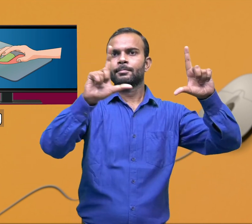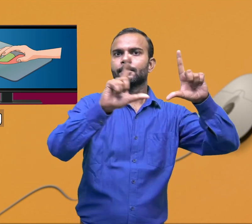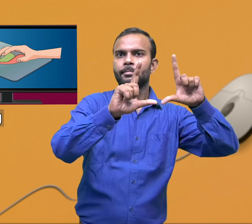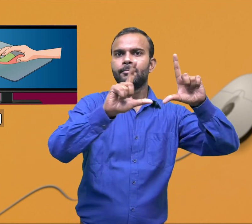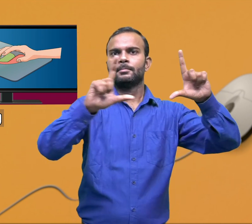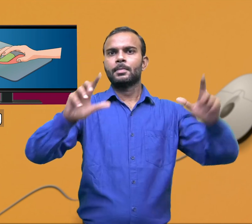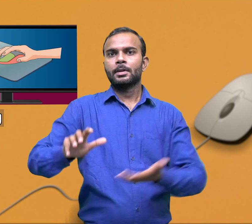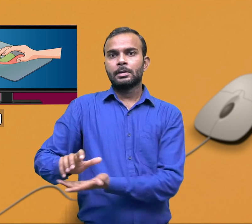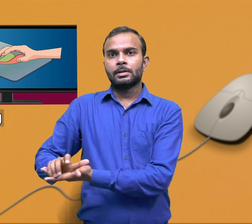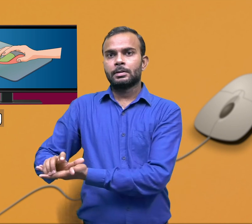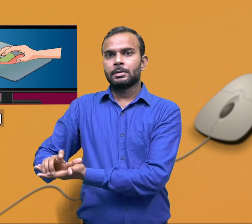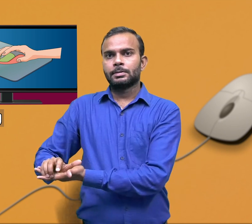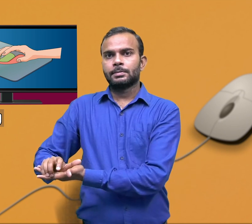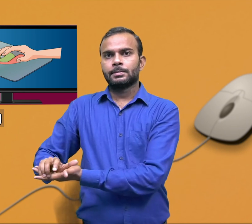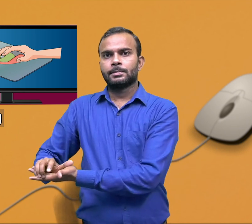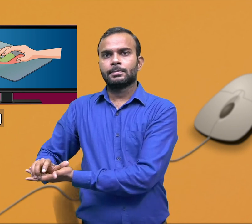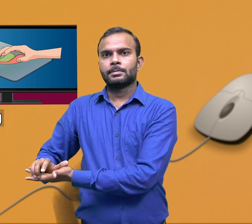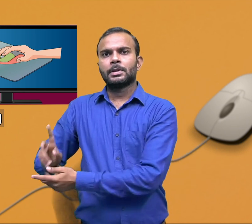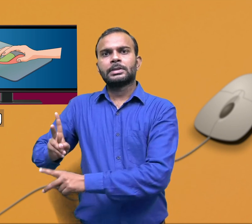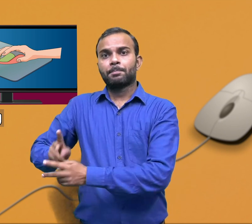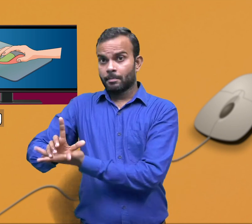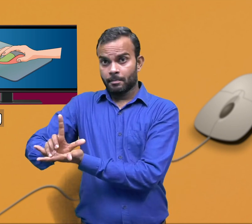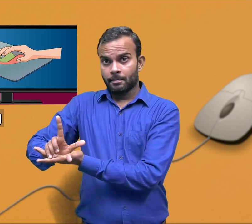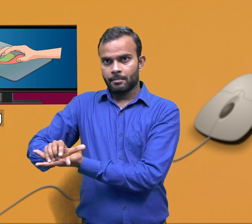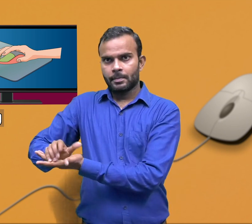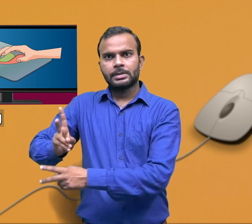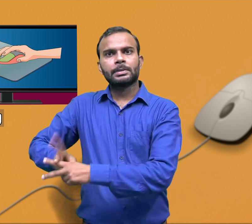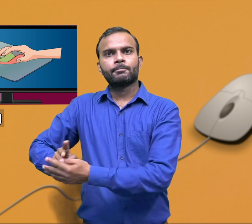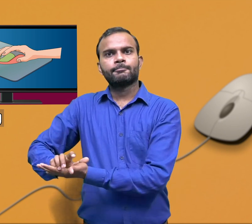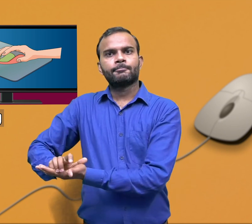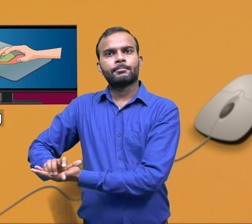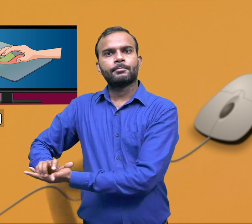This is called dragging.